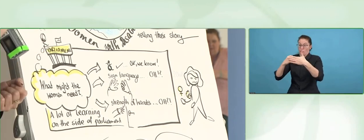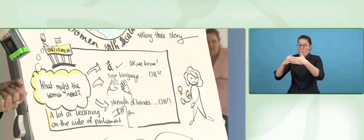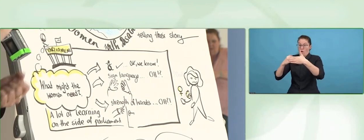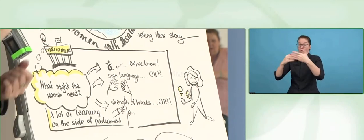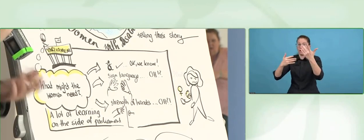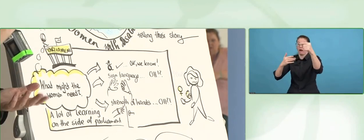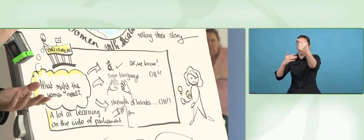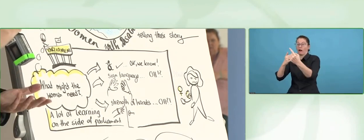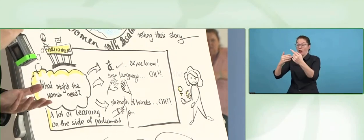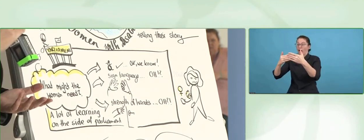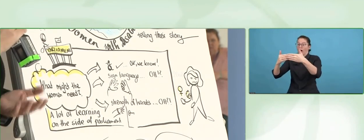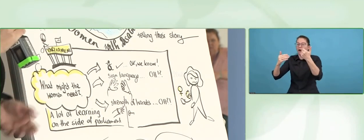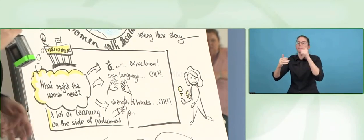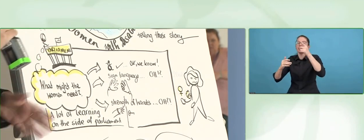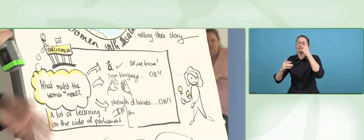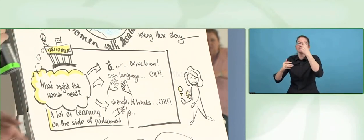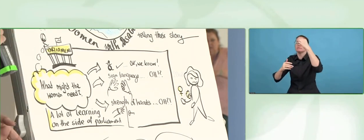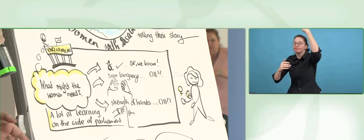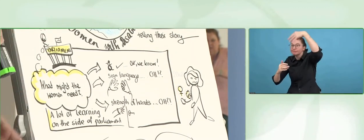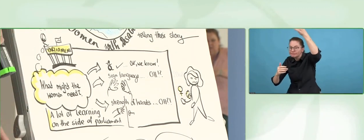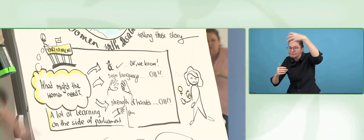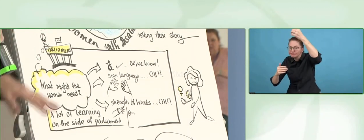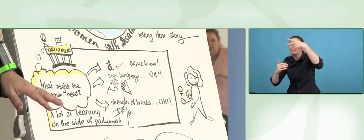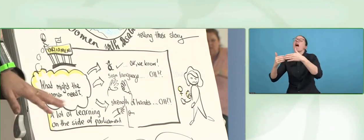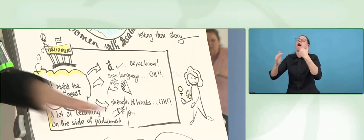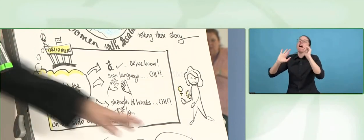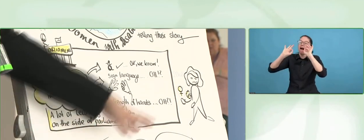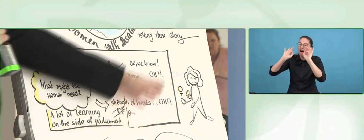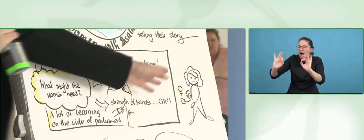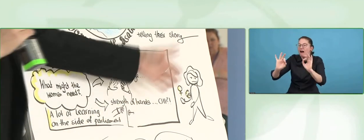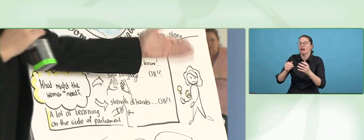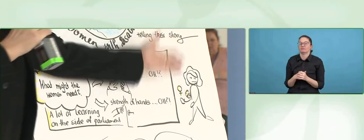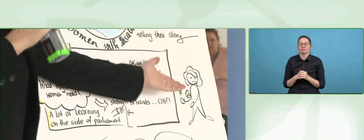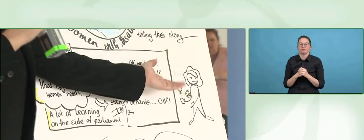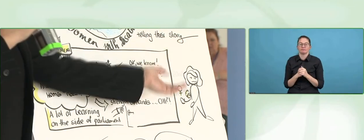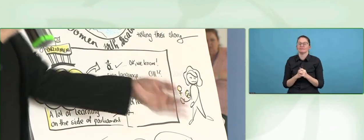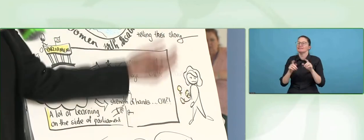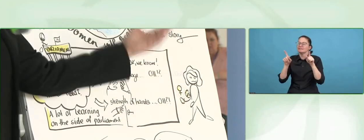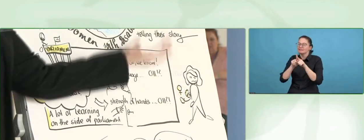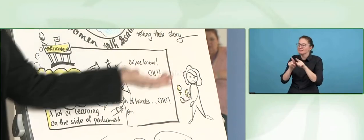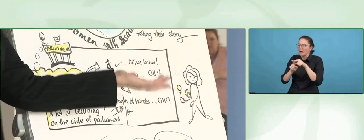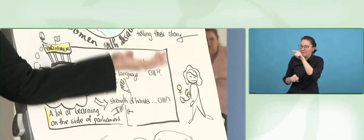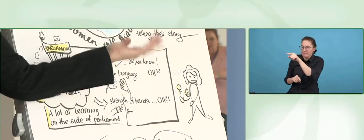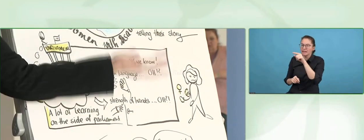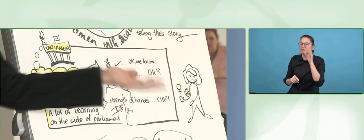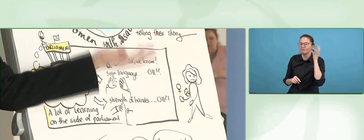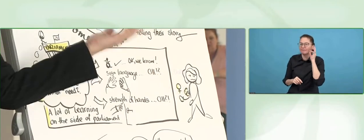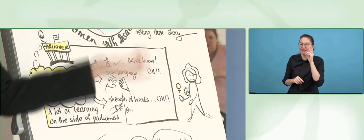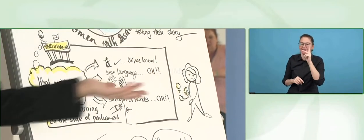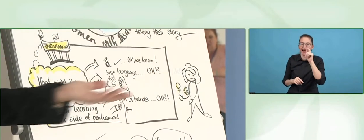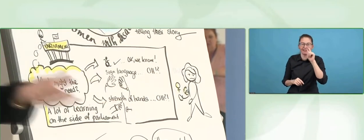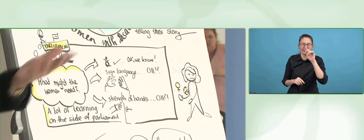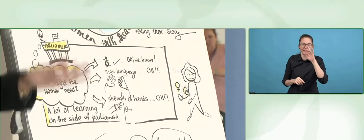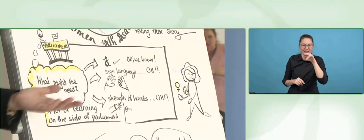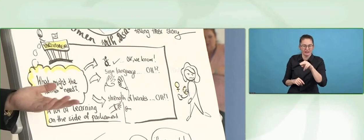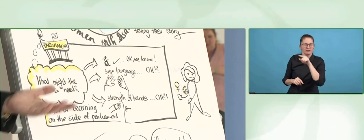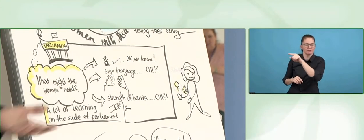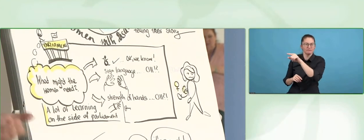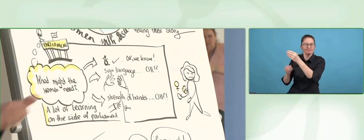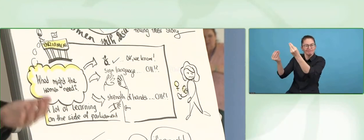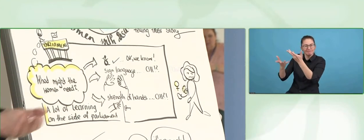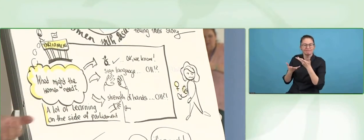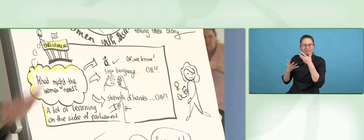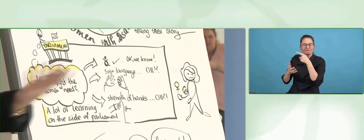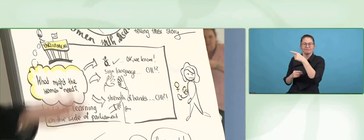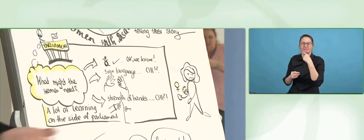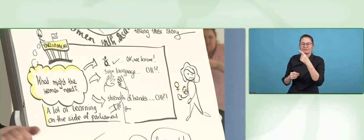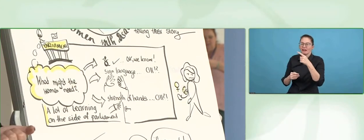First of all, showing what is the proper support for a person with